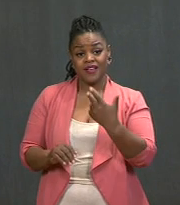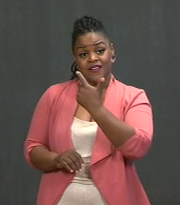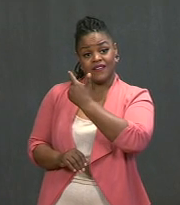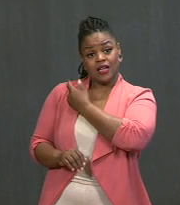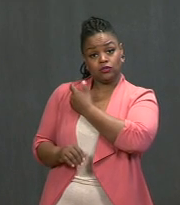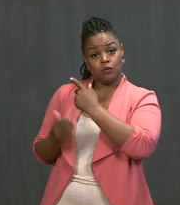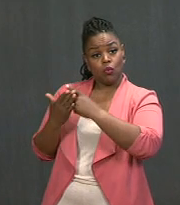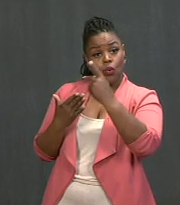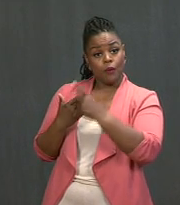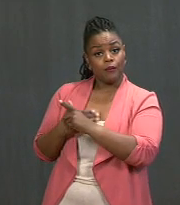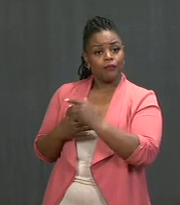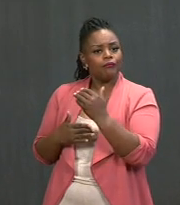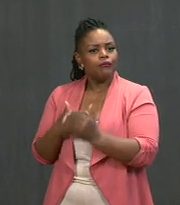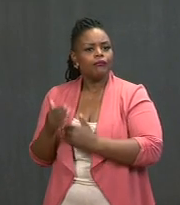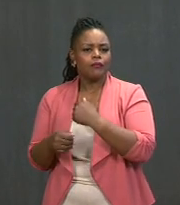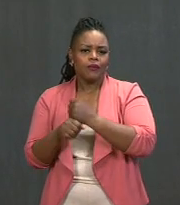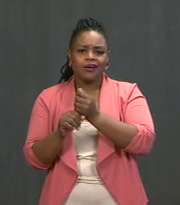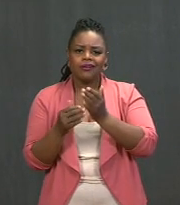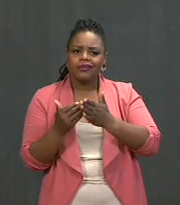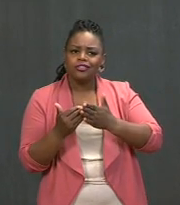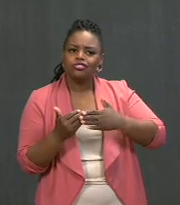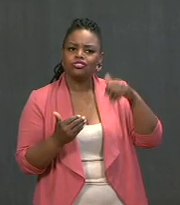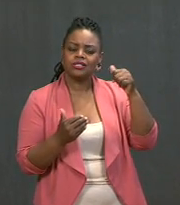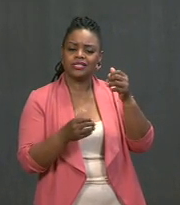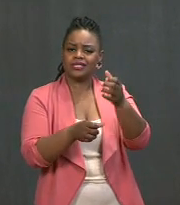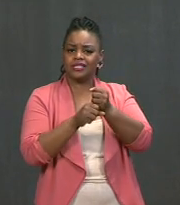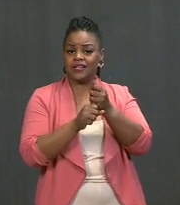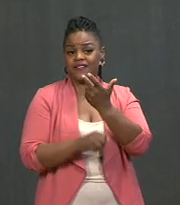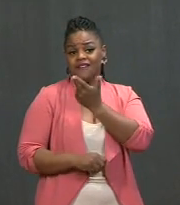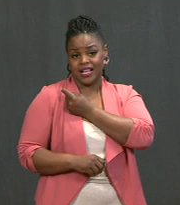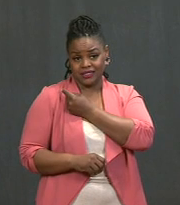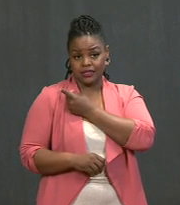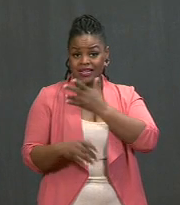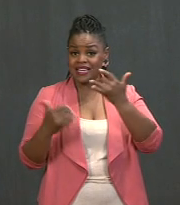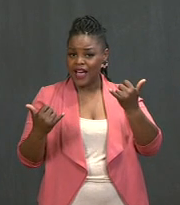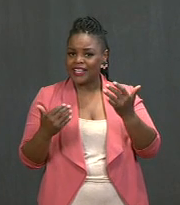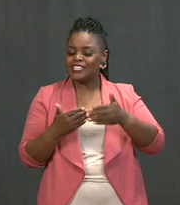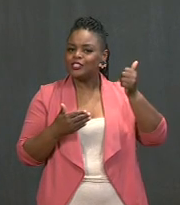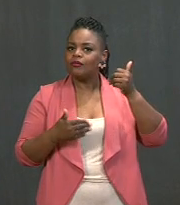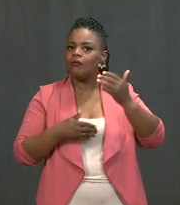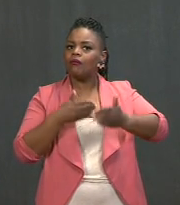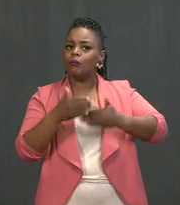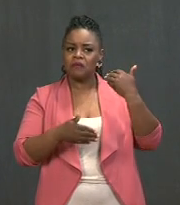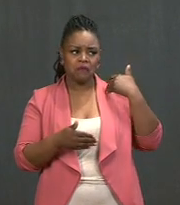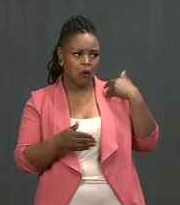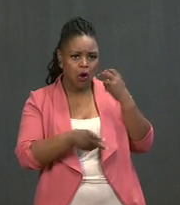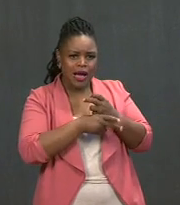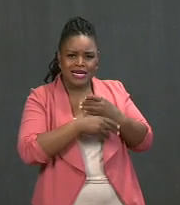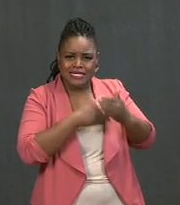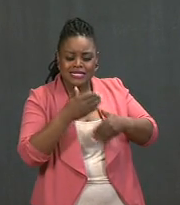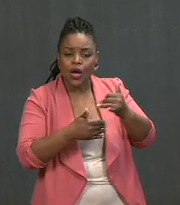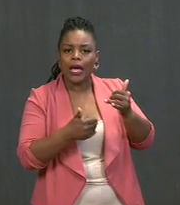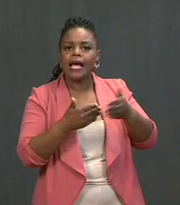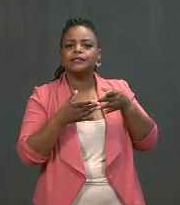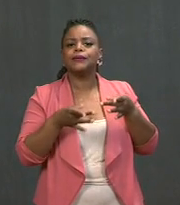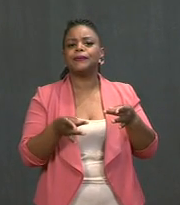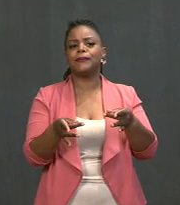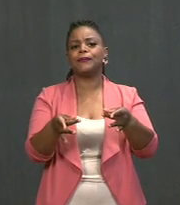we're making it easier to get a vaccination shot. Last week, I announced that by April 19th of this month,